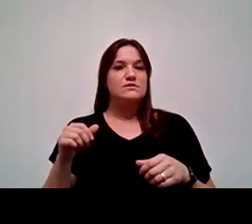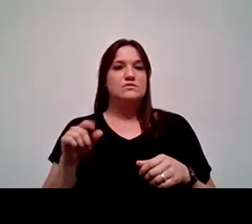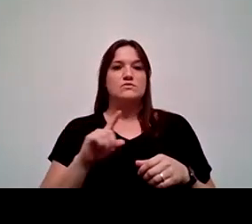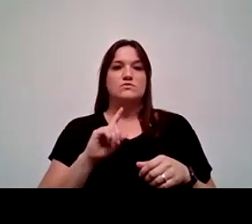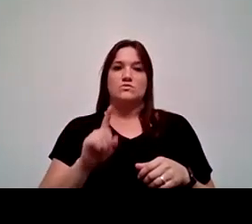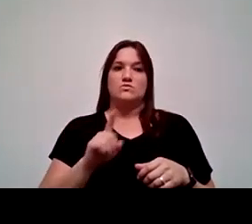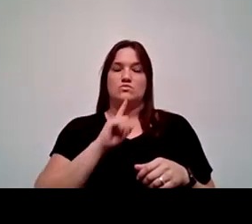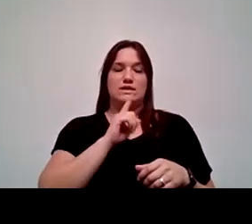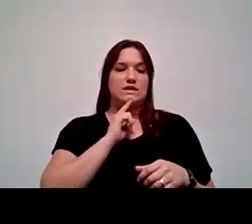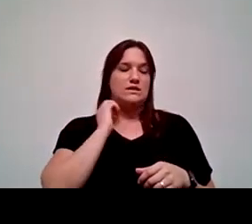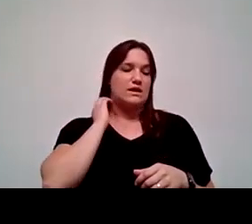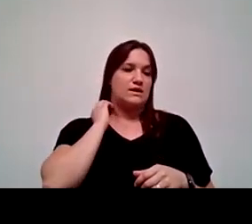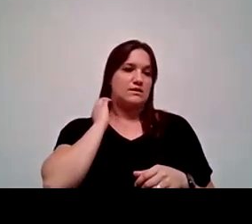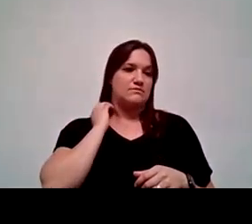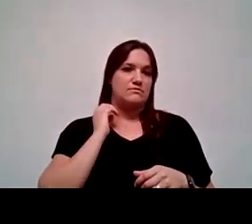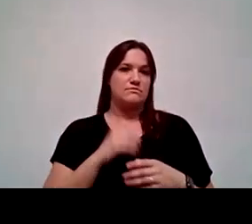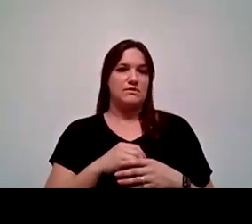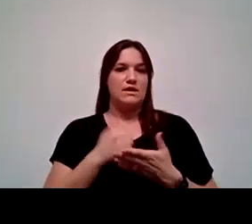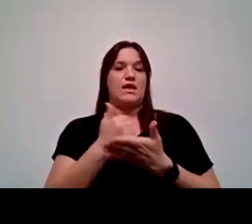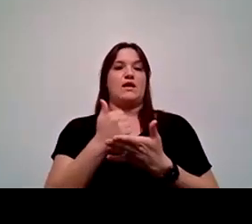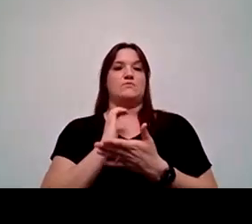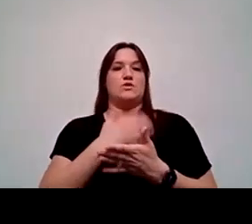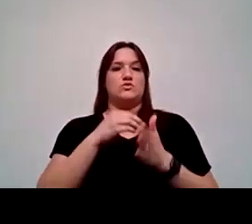major factors that helped our students remain in school.